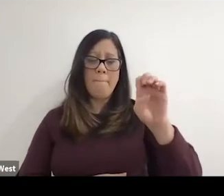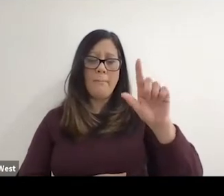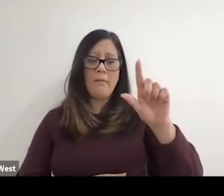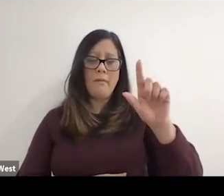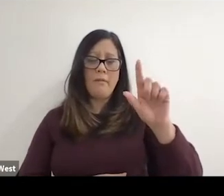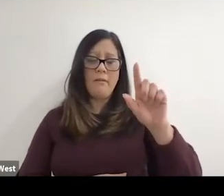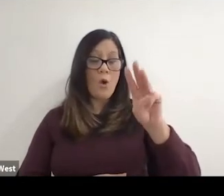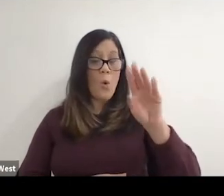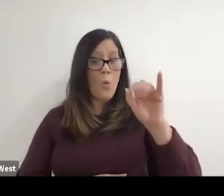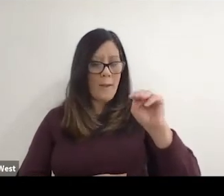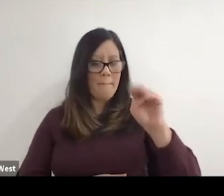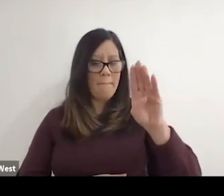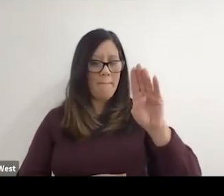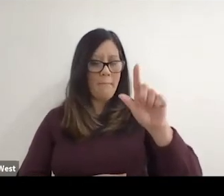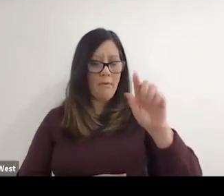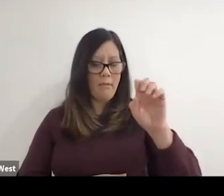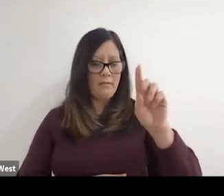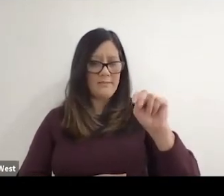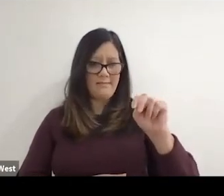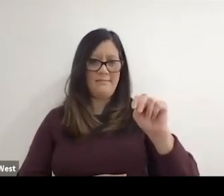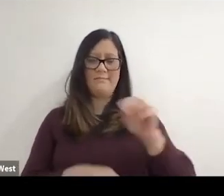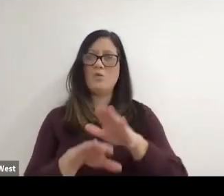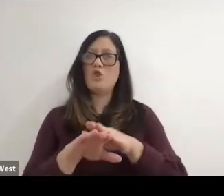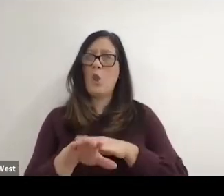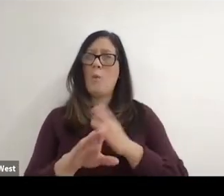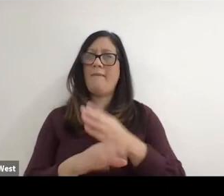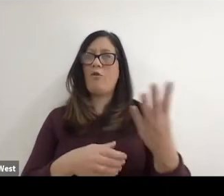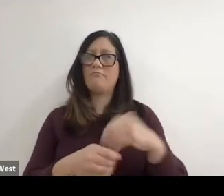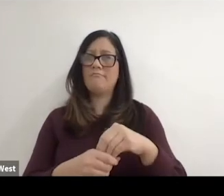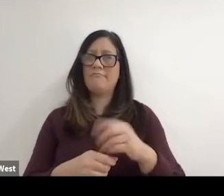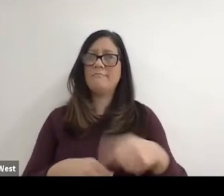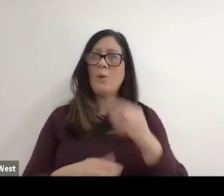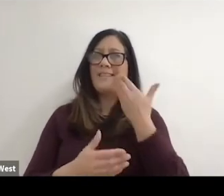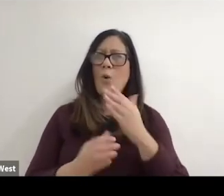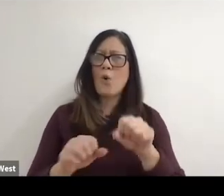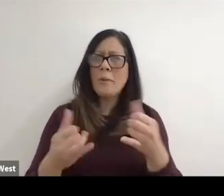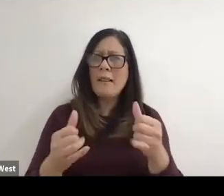I mean, we didn't even know if we could play on grass. And we had started out with doubles